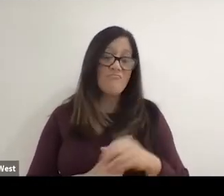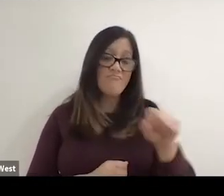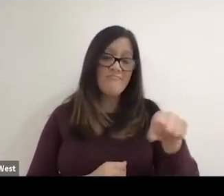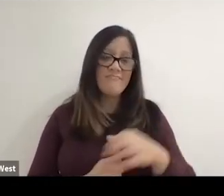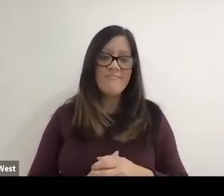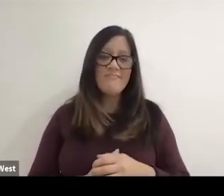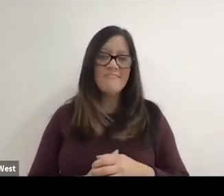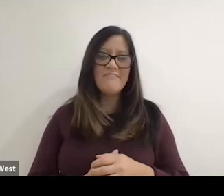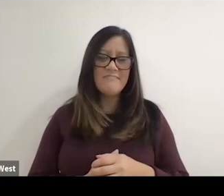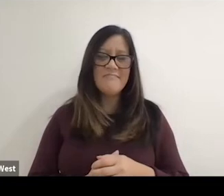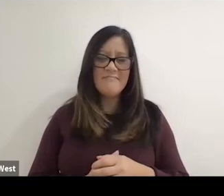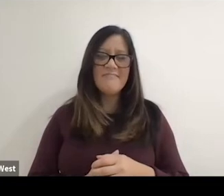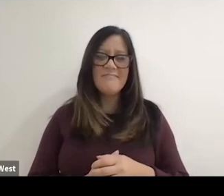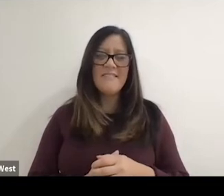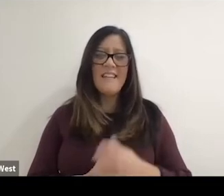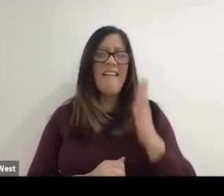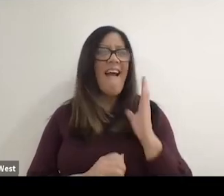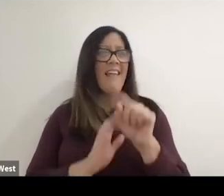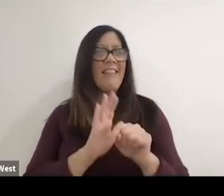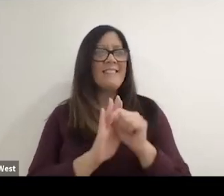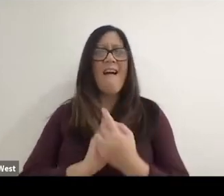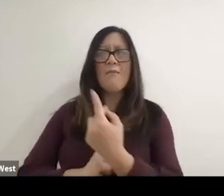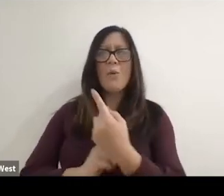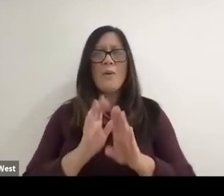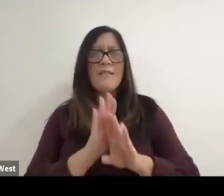know how 'cause we're at the time we were developing a great relationship